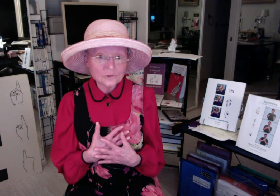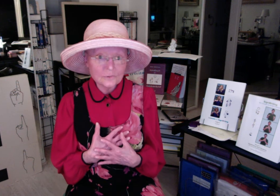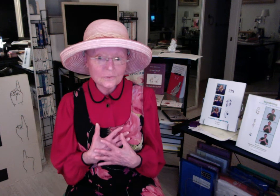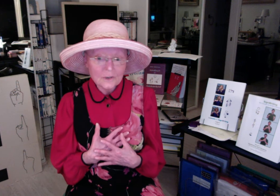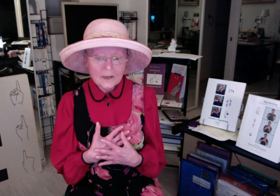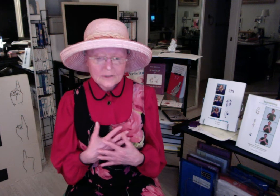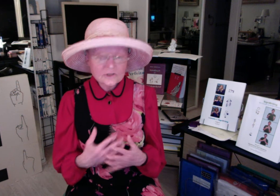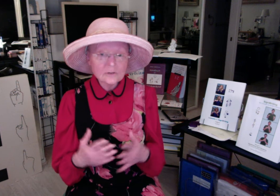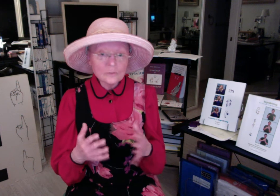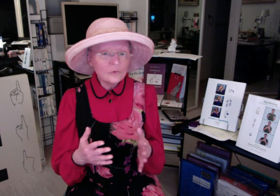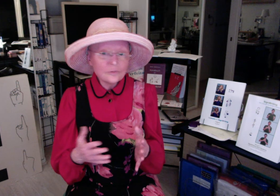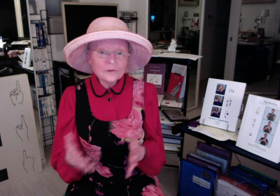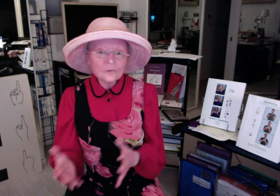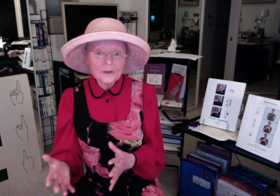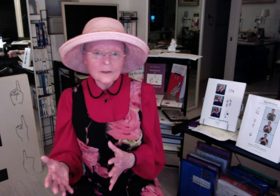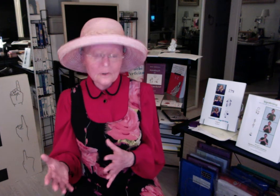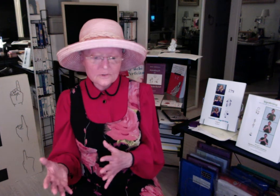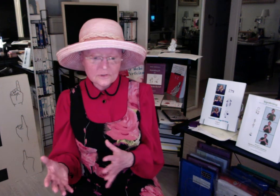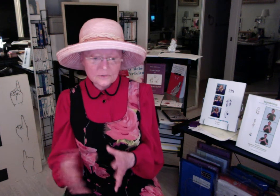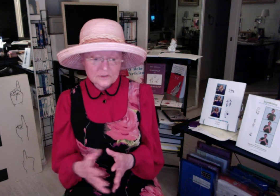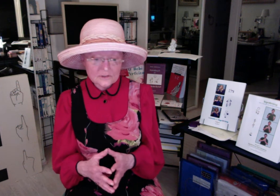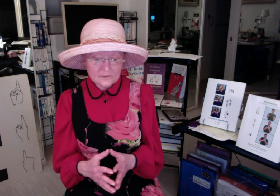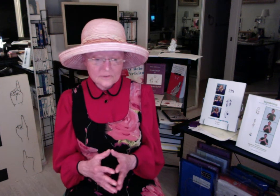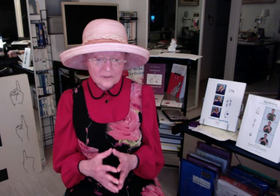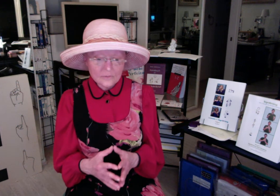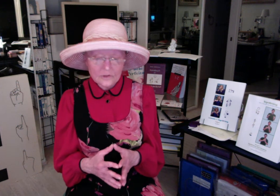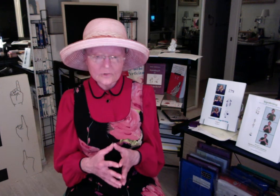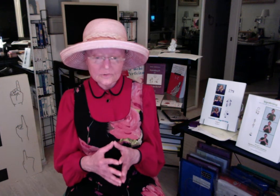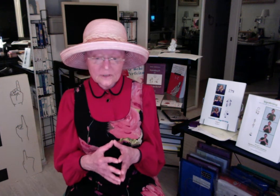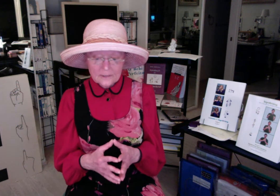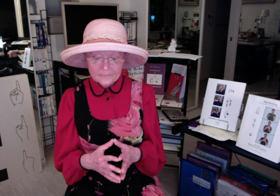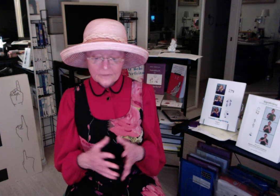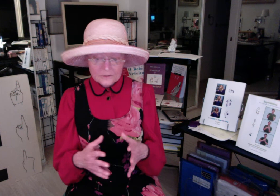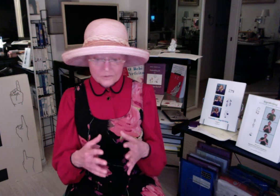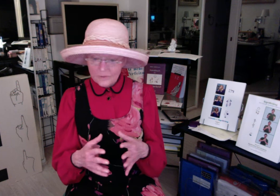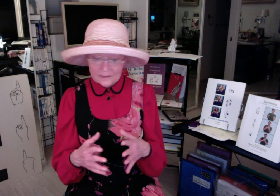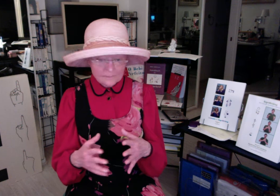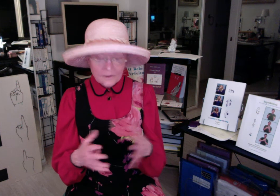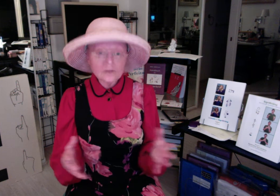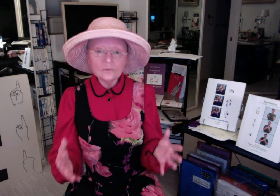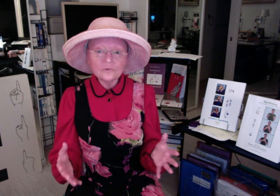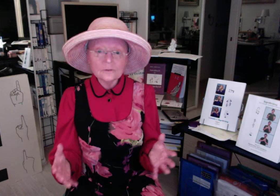Sutton Movement Writing also is another name we use to write body movement in